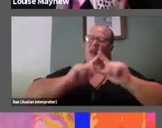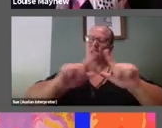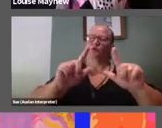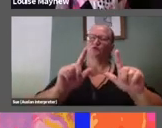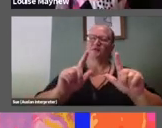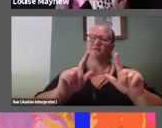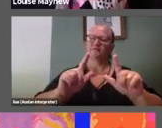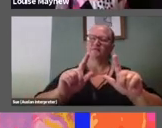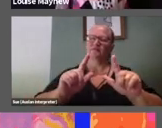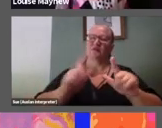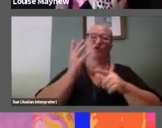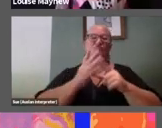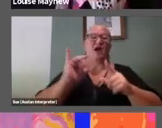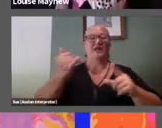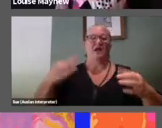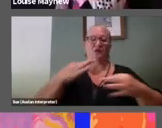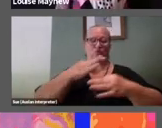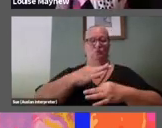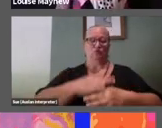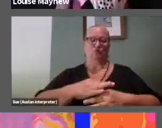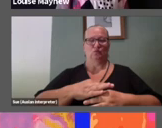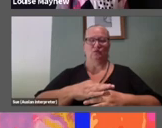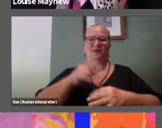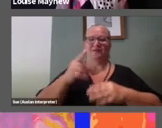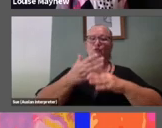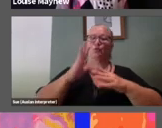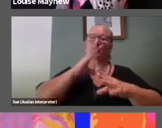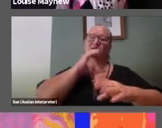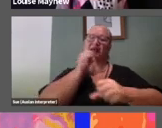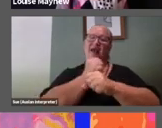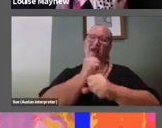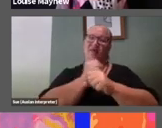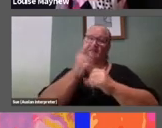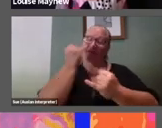Instead of wearing suitsthis new government of women is dressed in wild